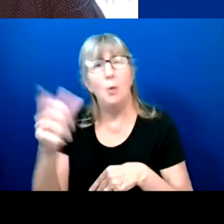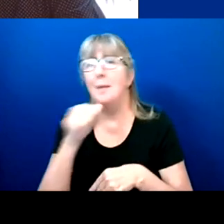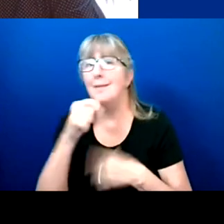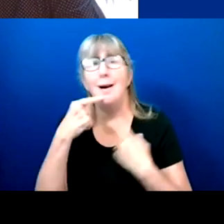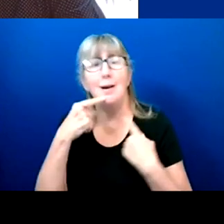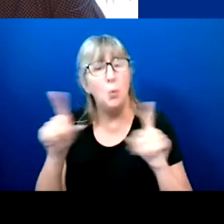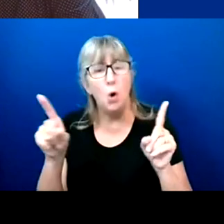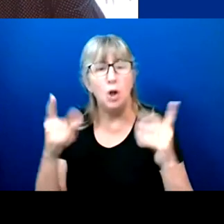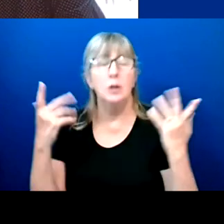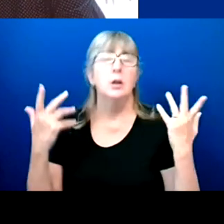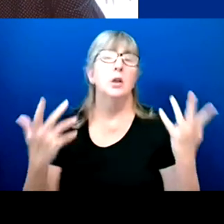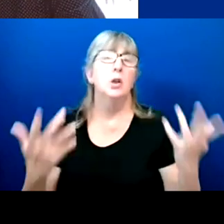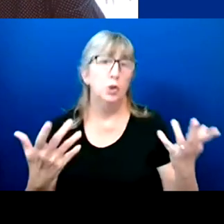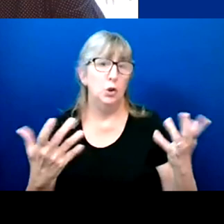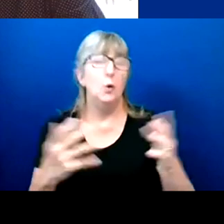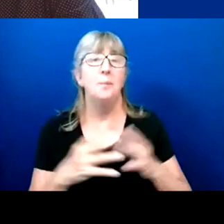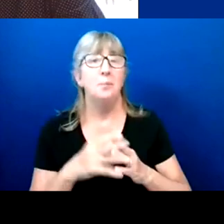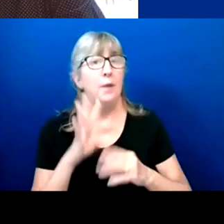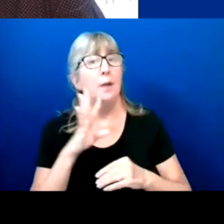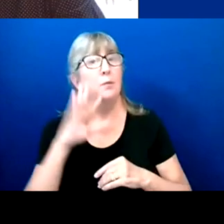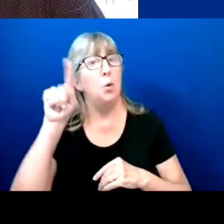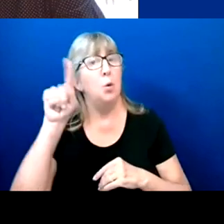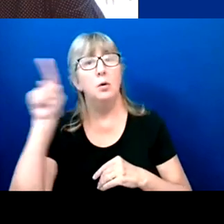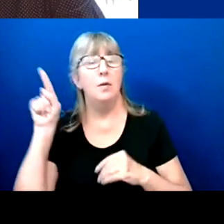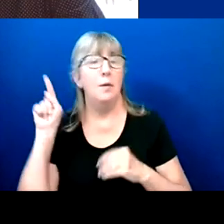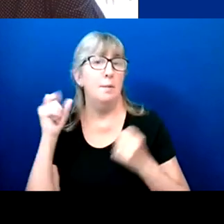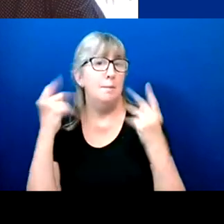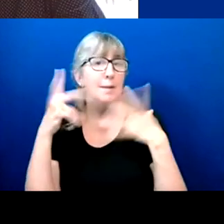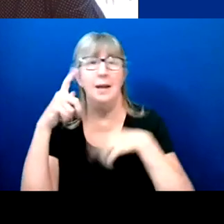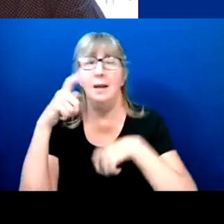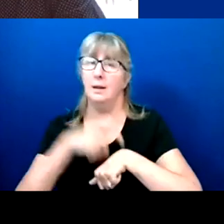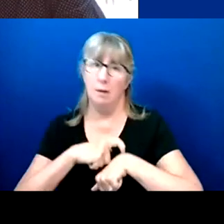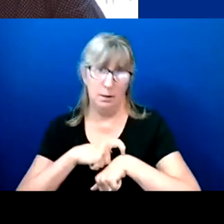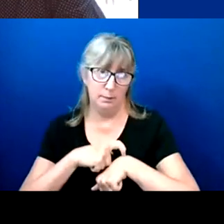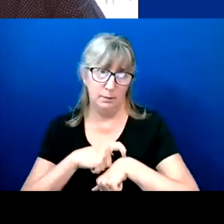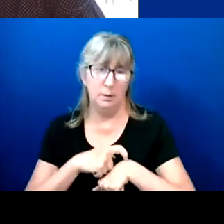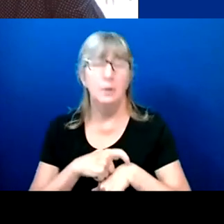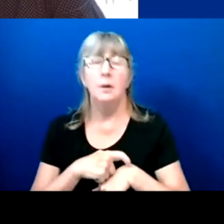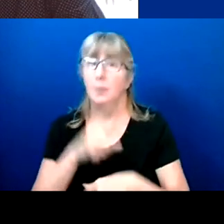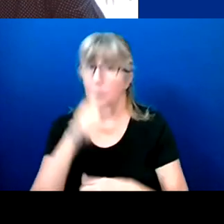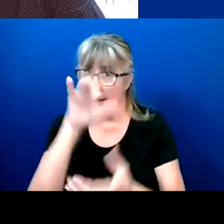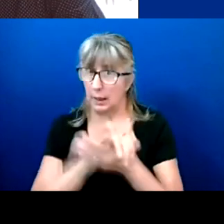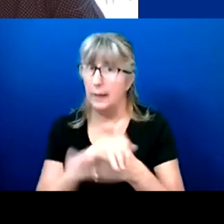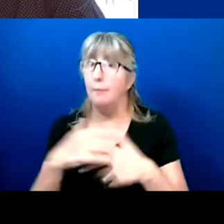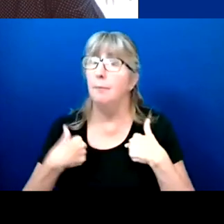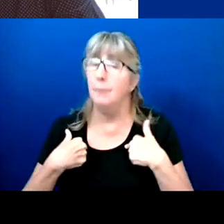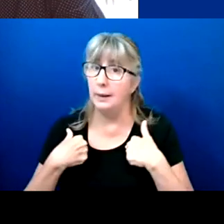So I spoke to the secretary on many occasions. But believe me, all hands-on deck.